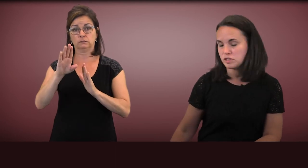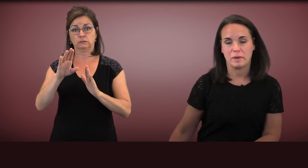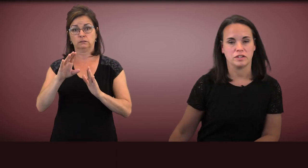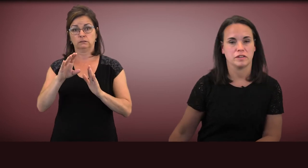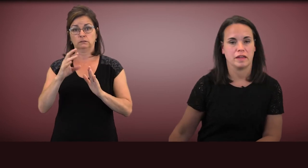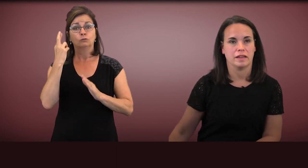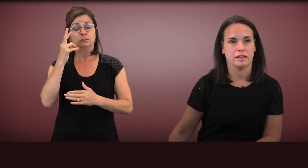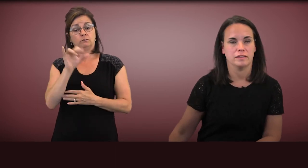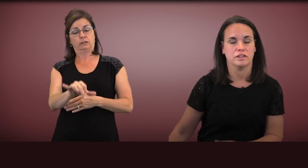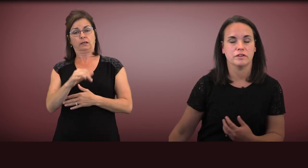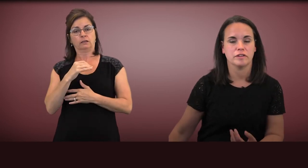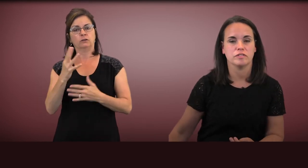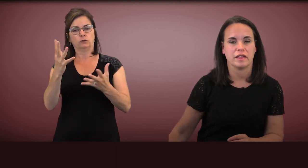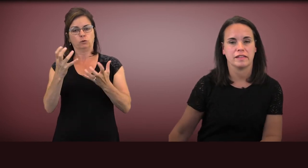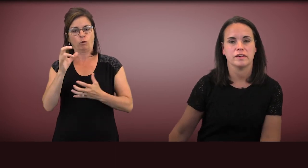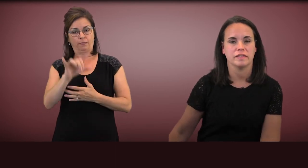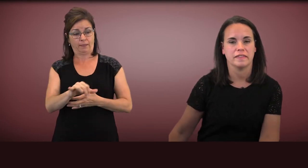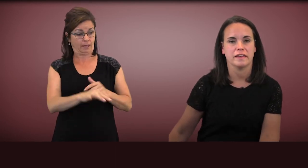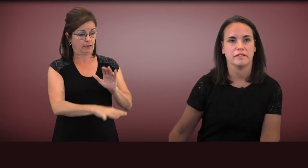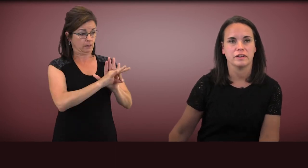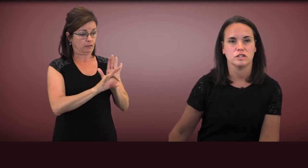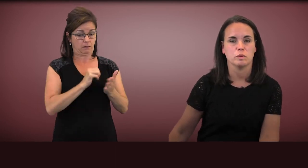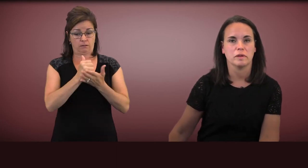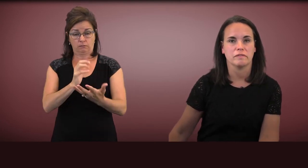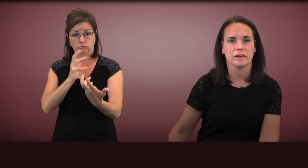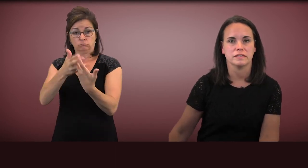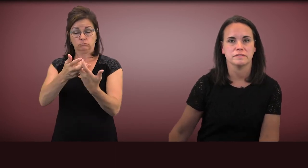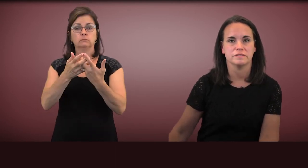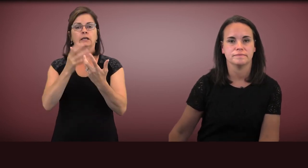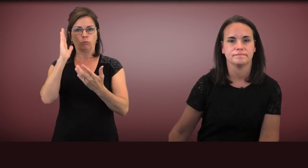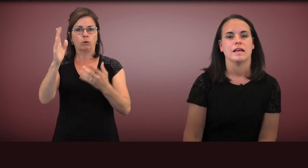to increase your likelihood that the intervention will be effective.